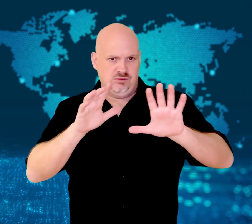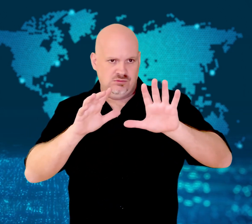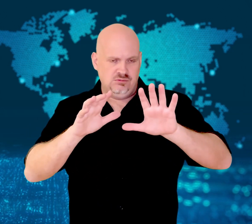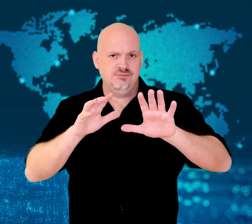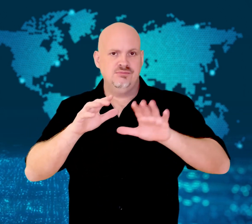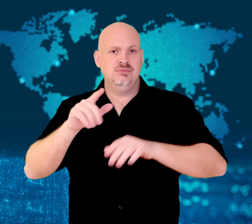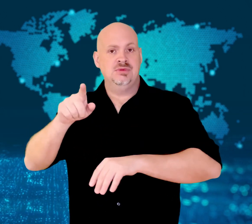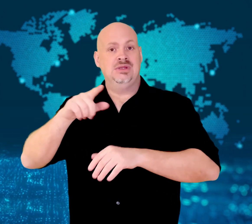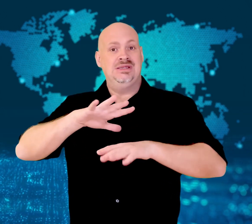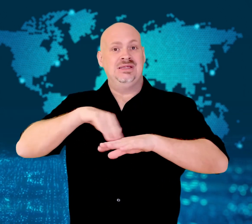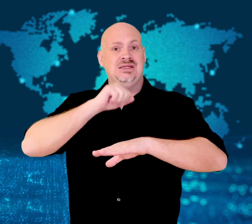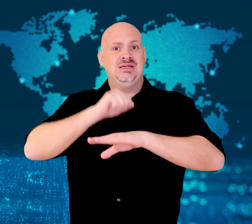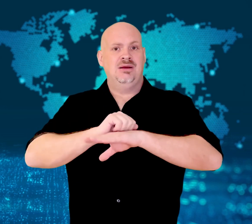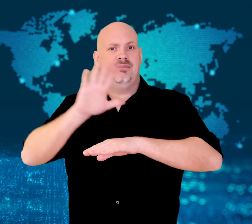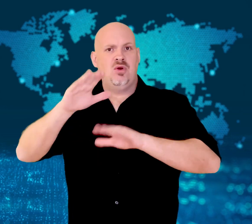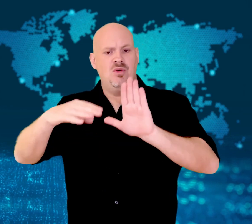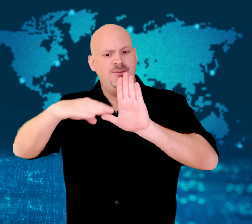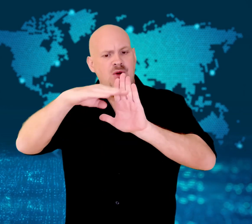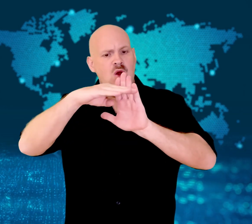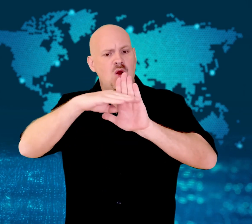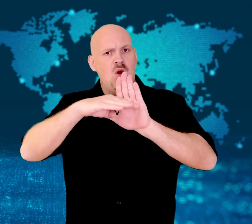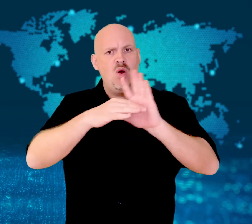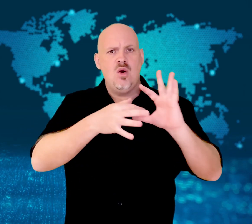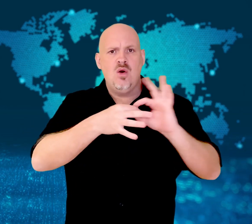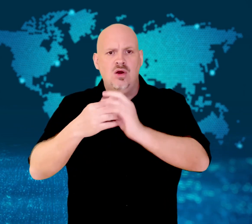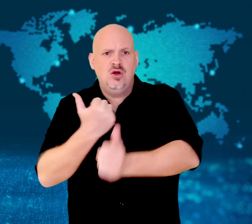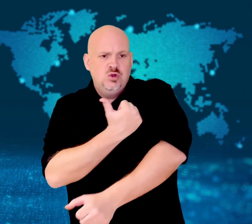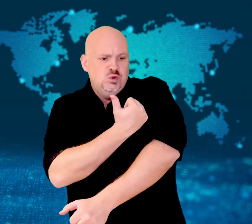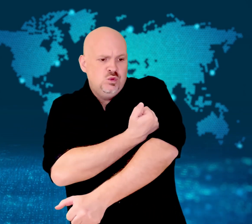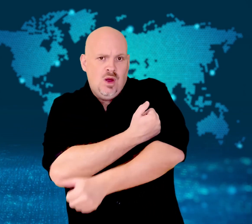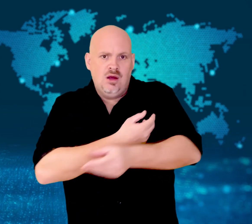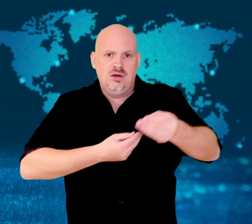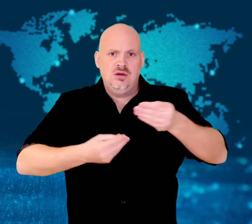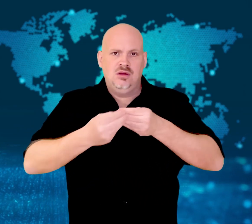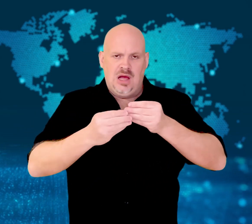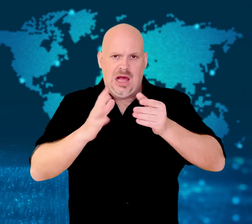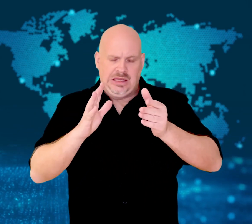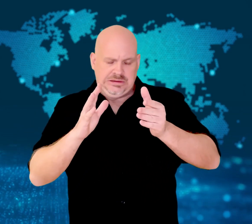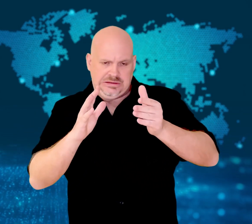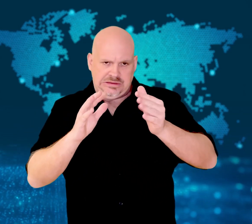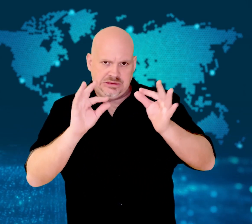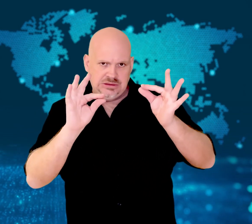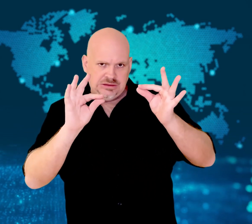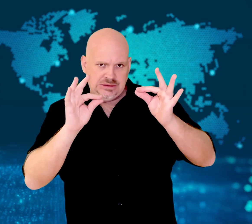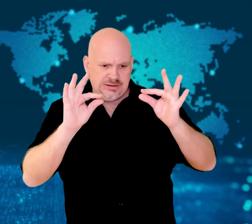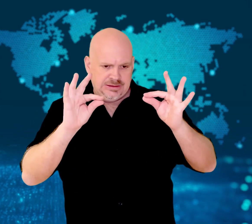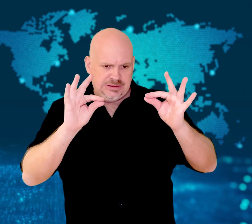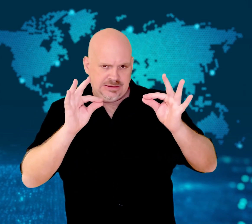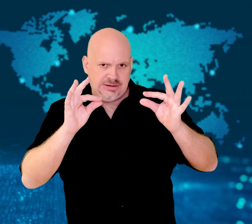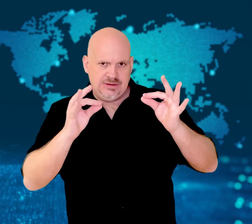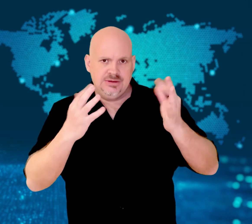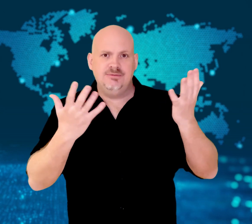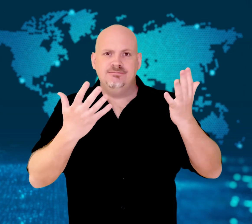amended to allow for a convicted person to escape